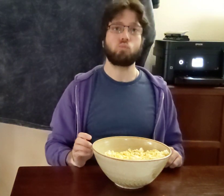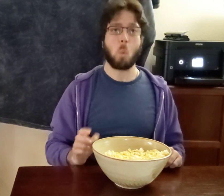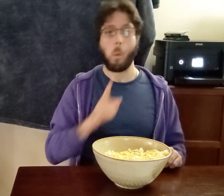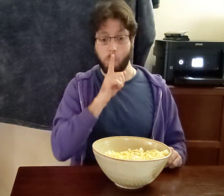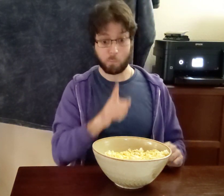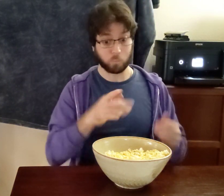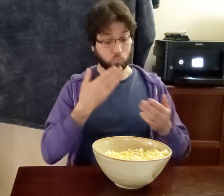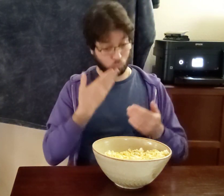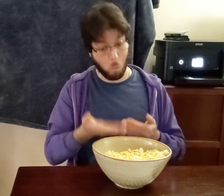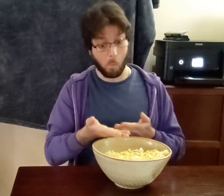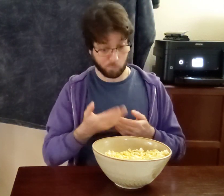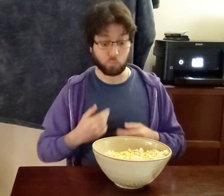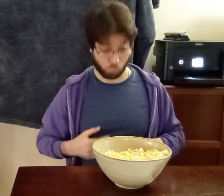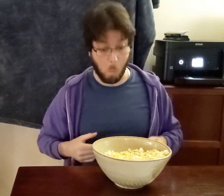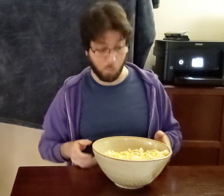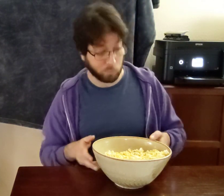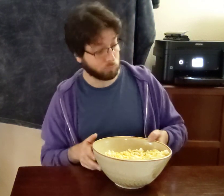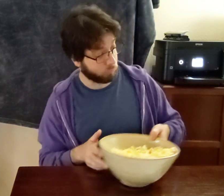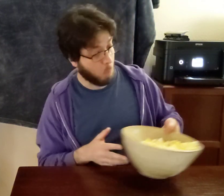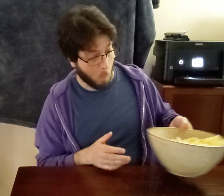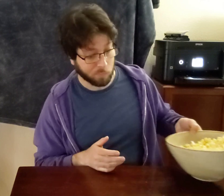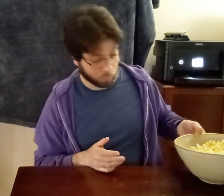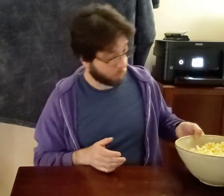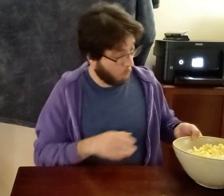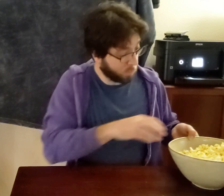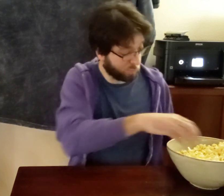TRUE GOOD